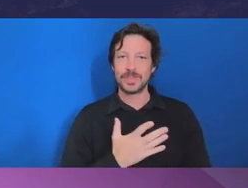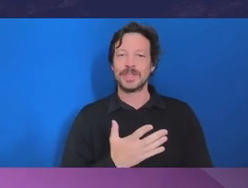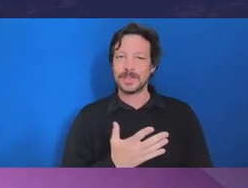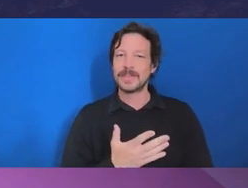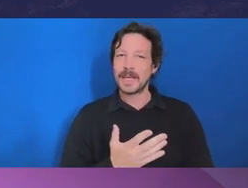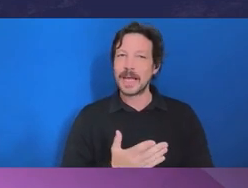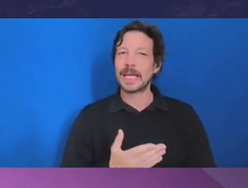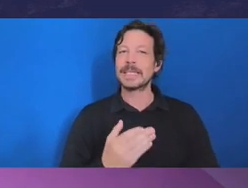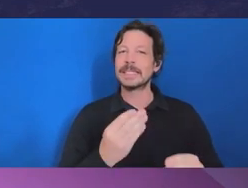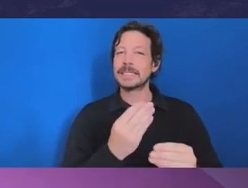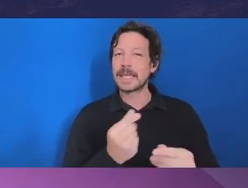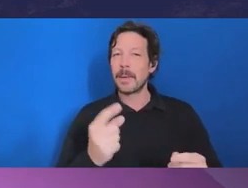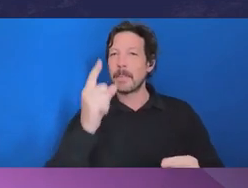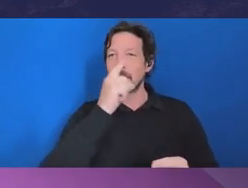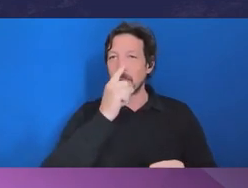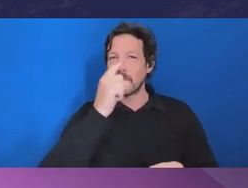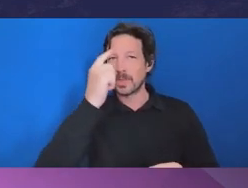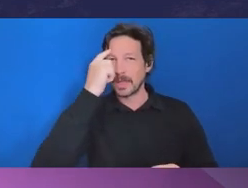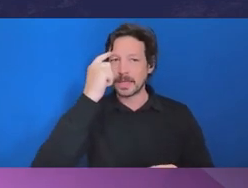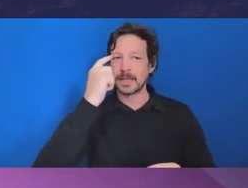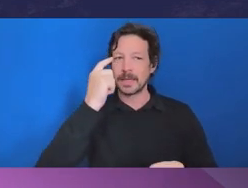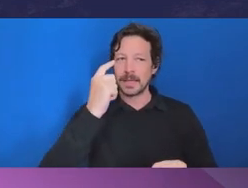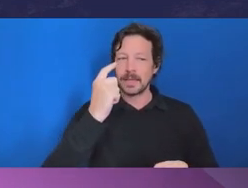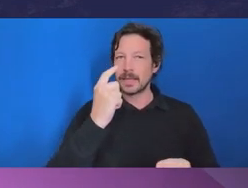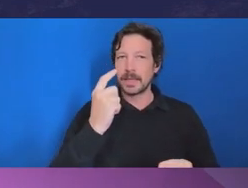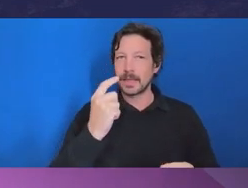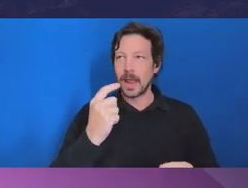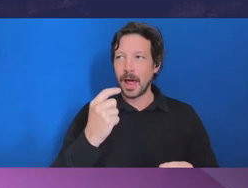as meaning, ‘I can stay in the conflict as long as it's managed’. No,